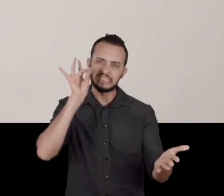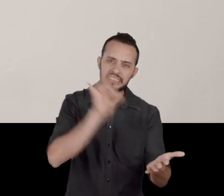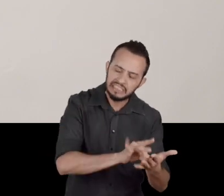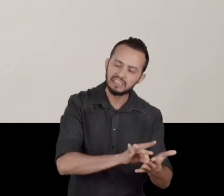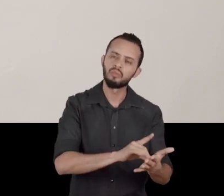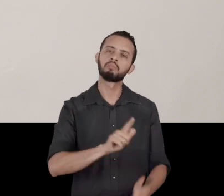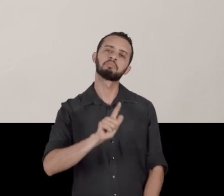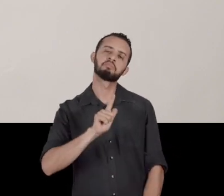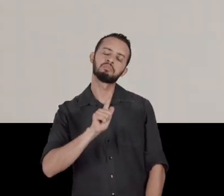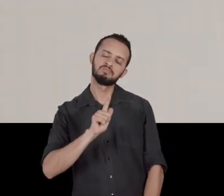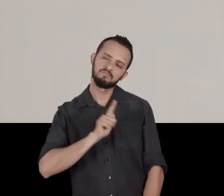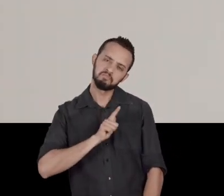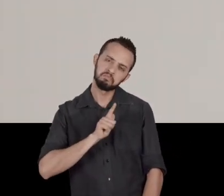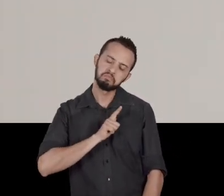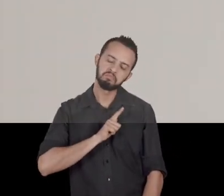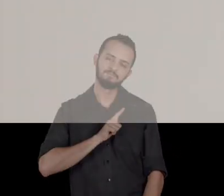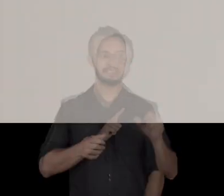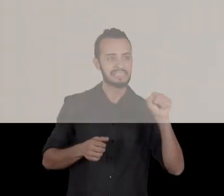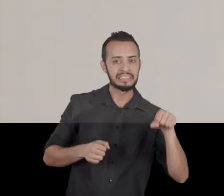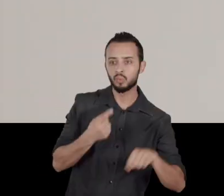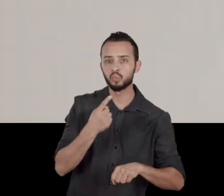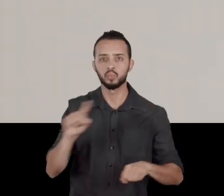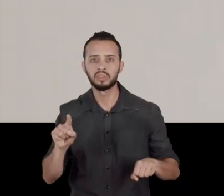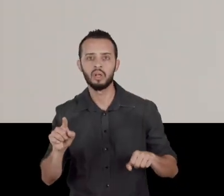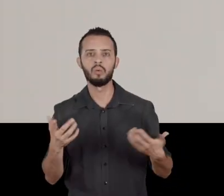Yes and no. Why does it work? Because it's working right now.